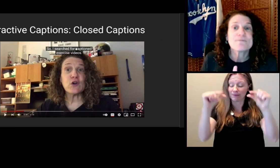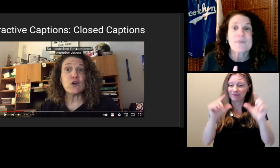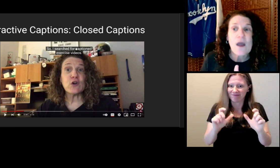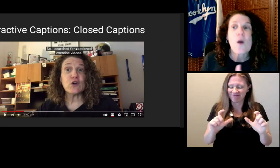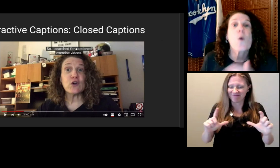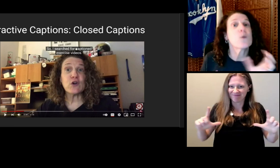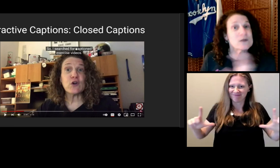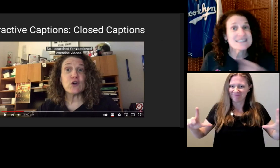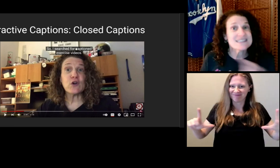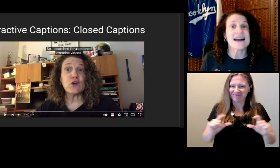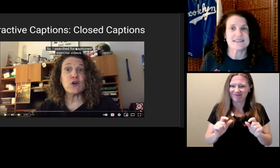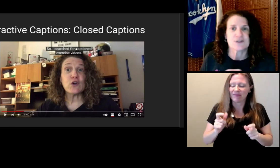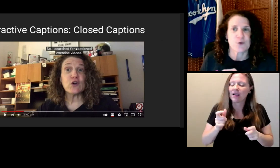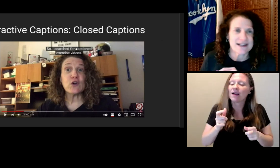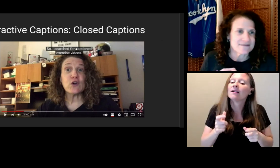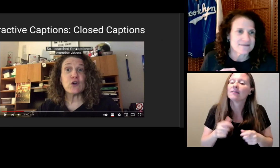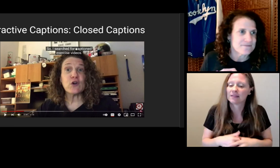Or resize the screen.